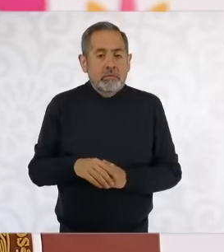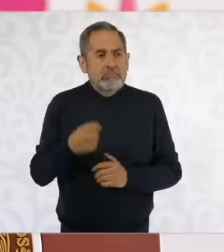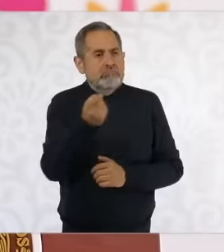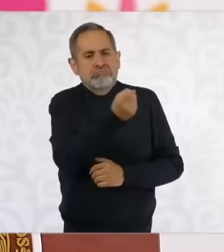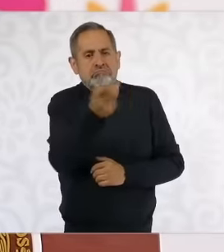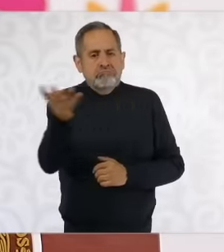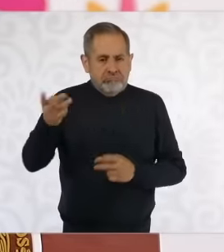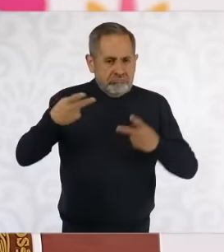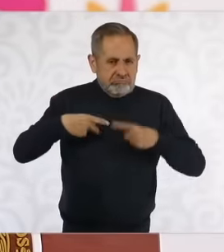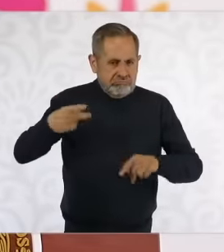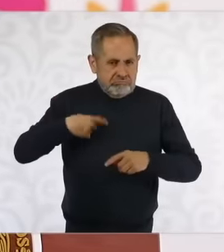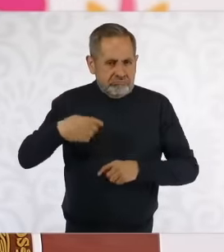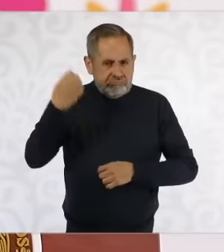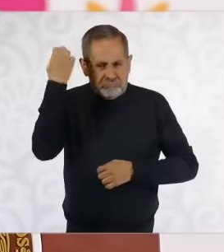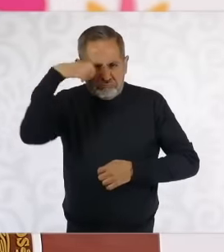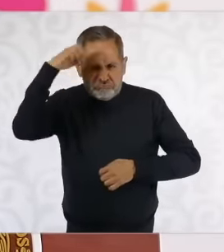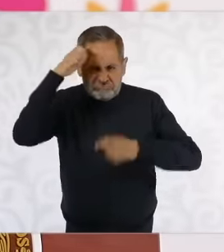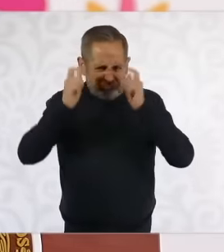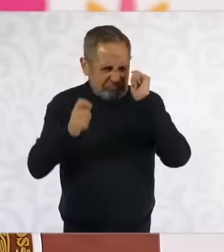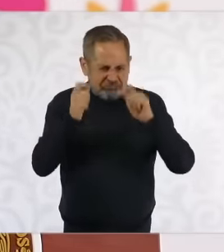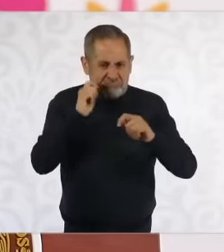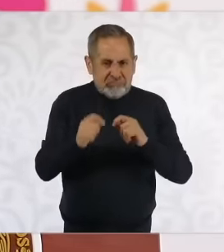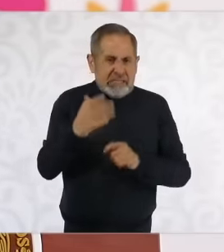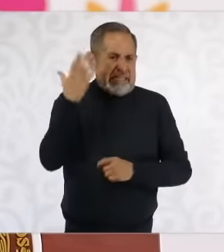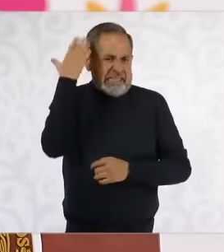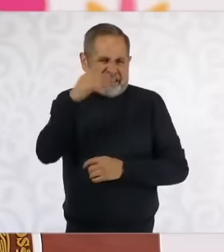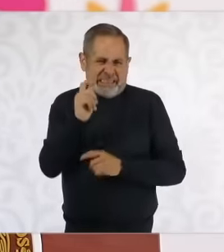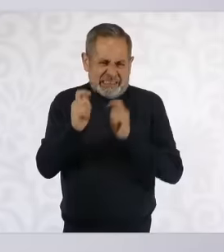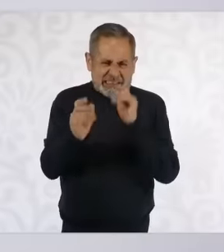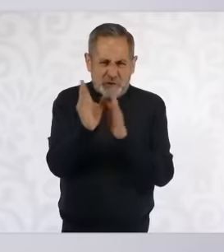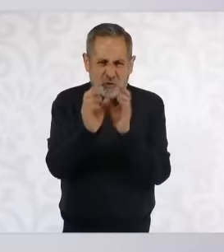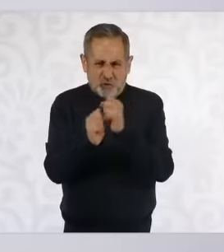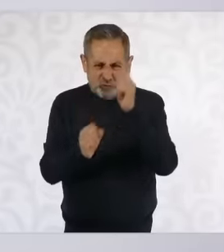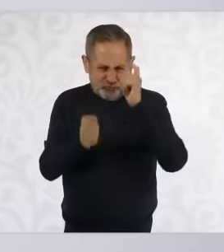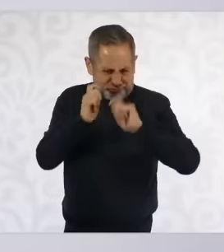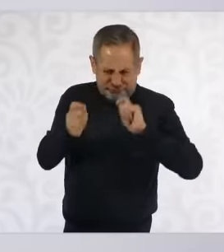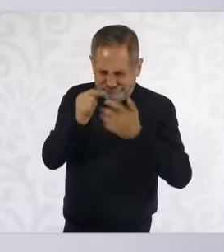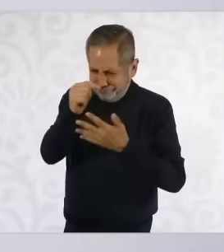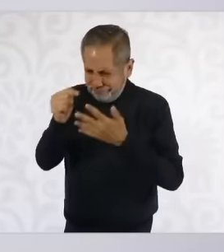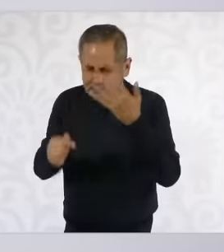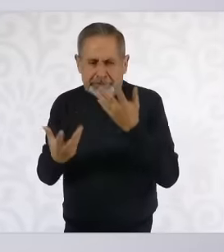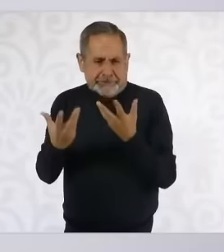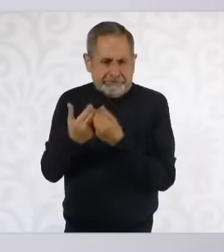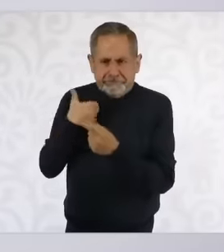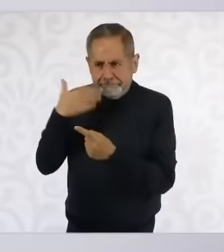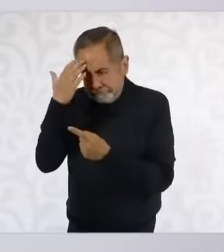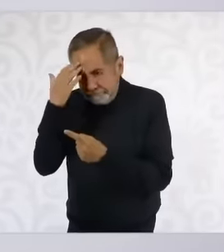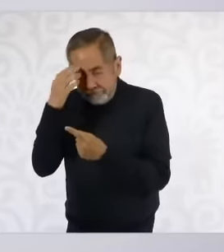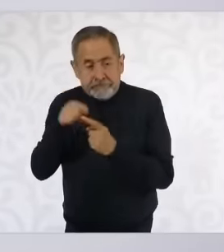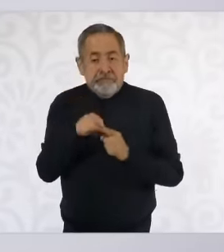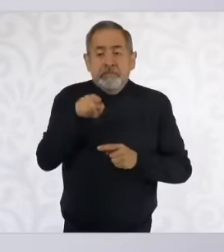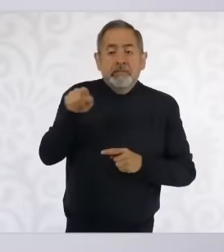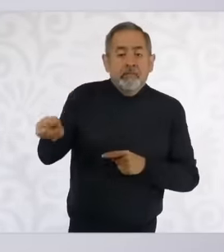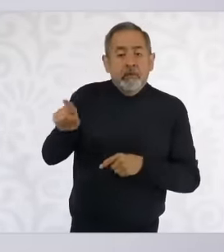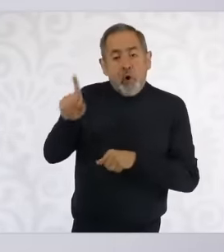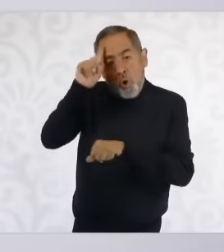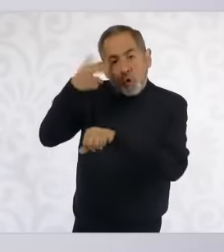who work close to us and at the same time with the legal advisor herself